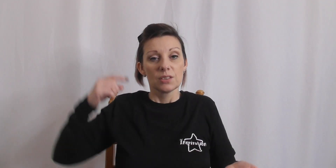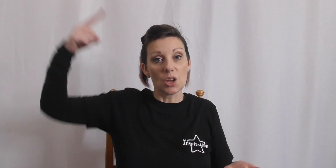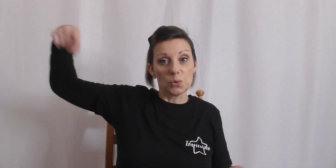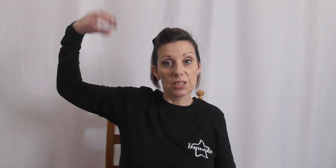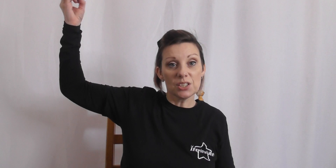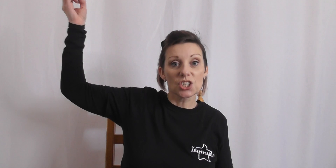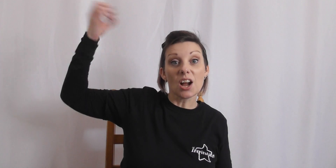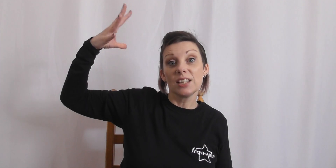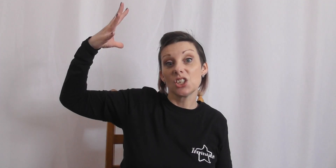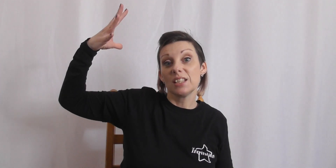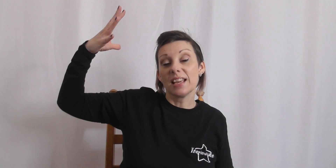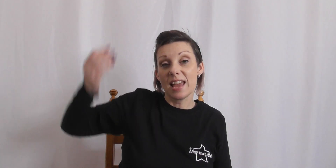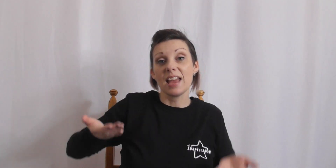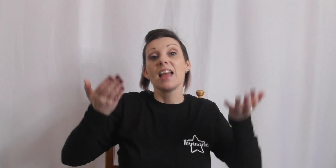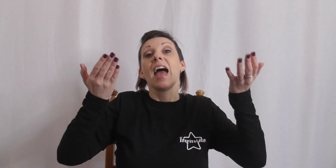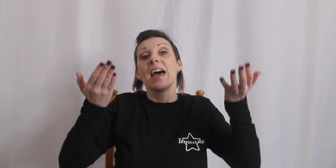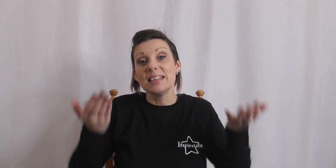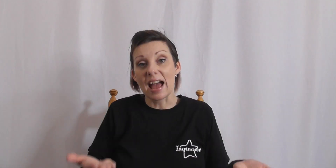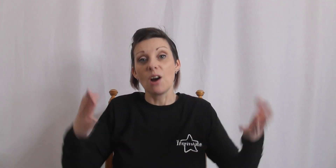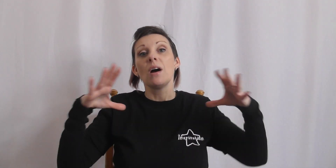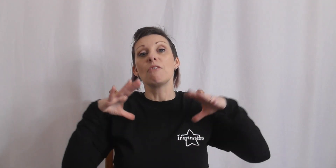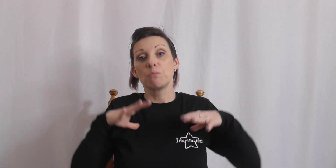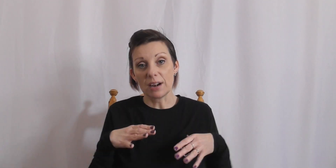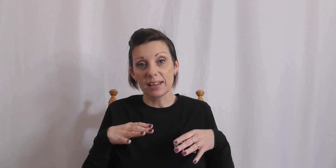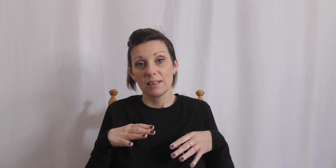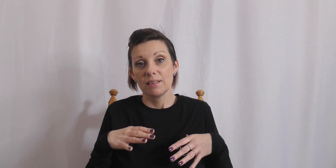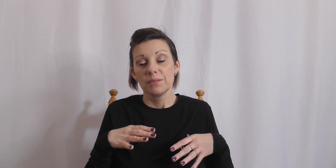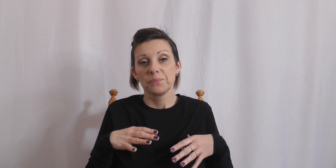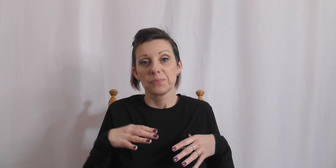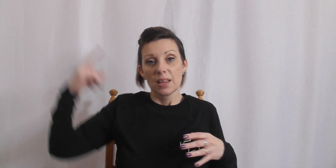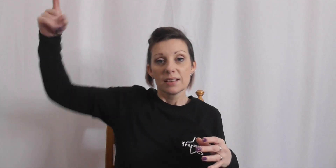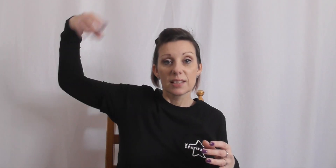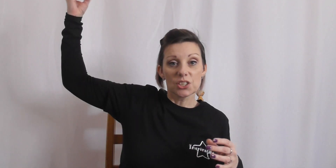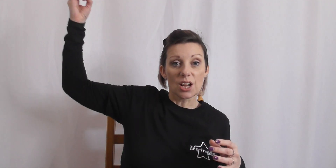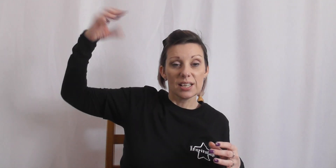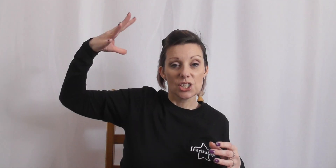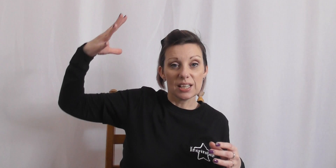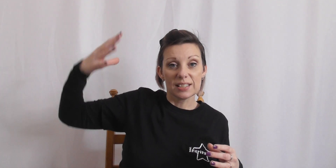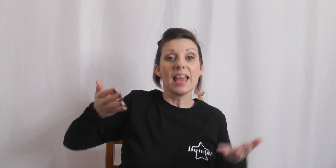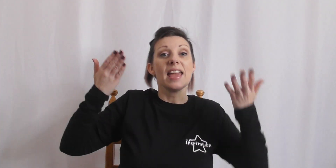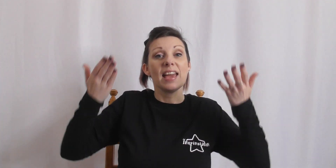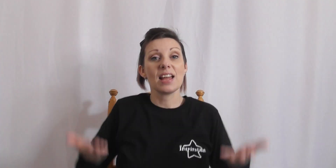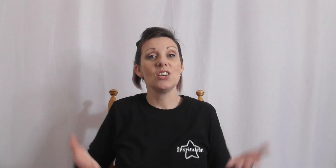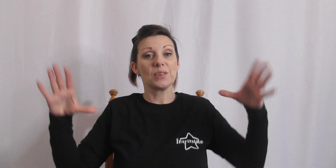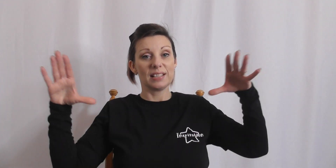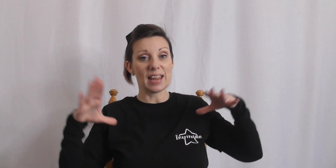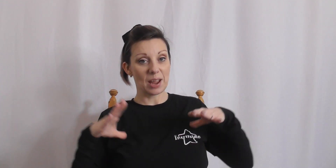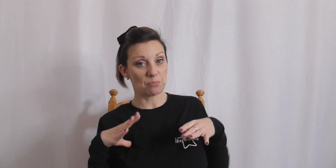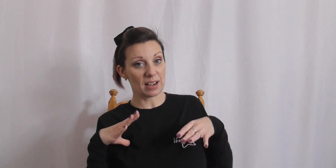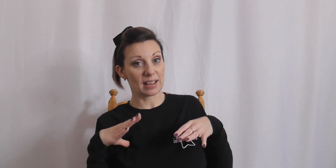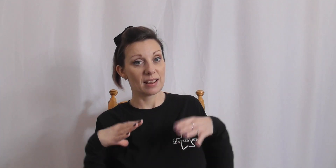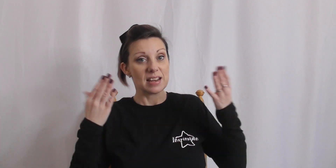So sunshine she's here and now have a break. sunshine she's here and you can take a break.